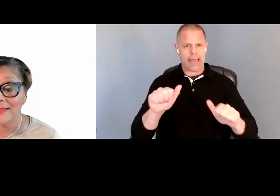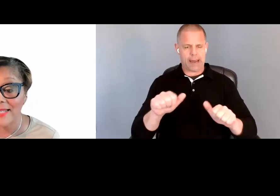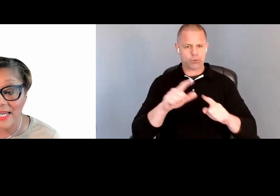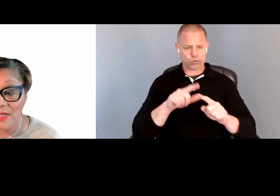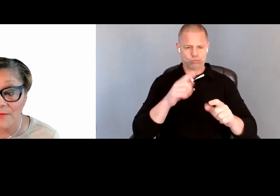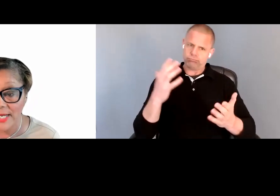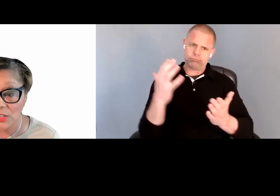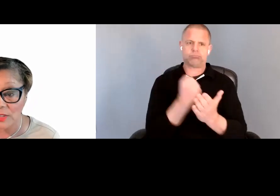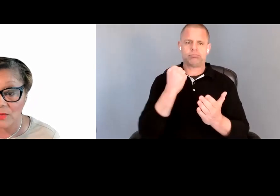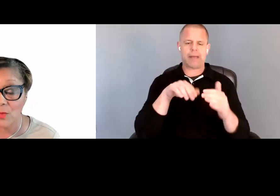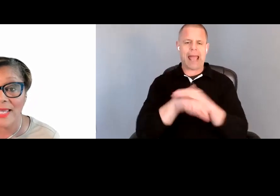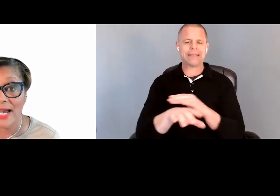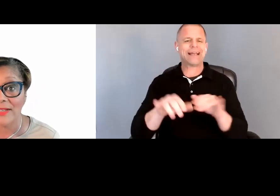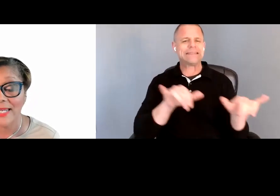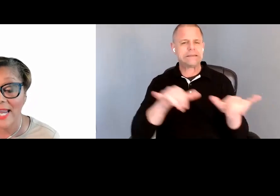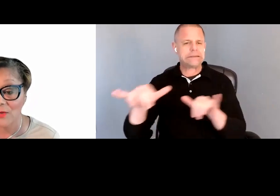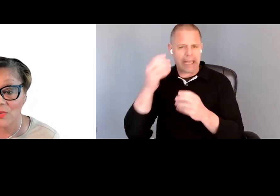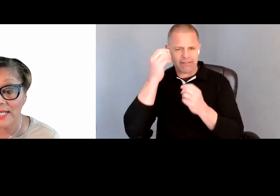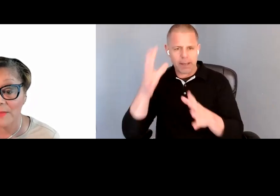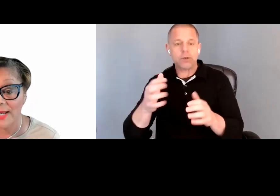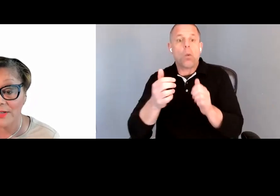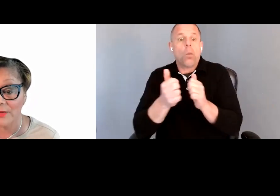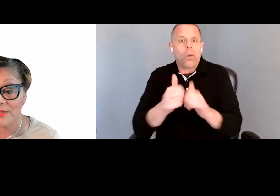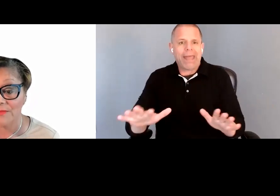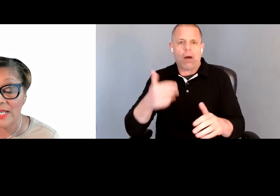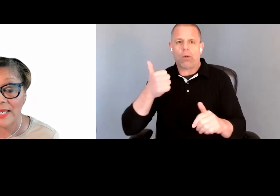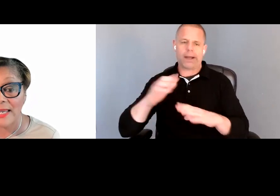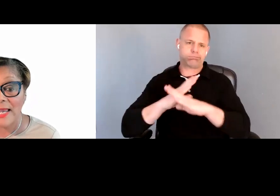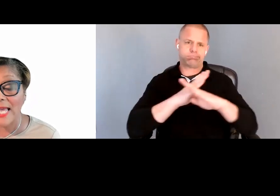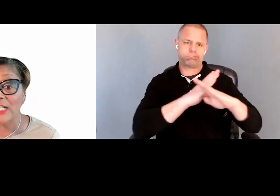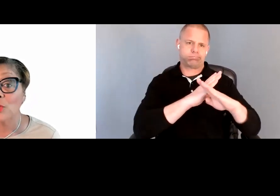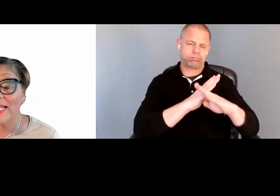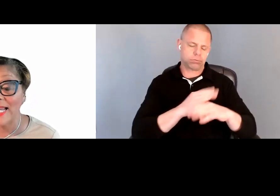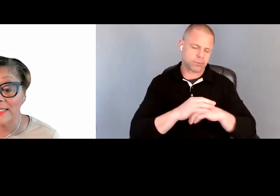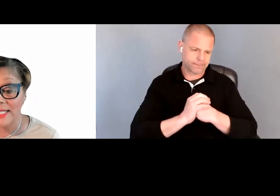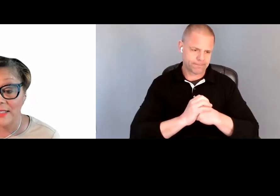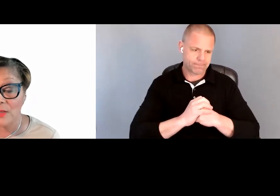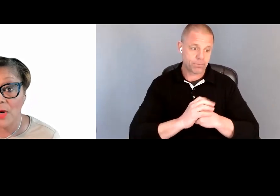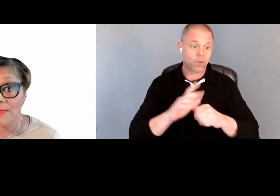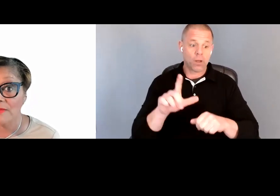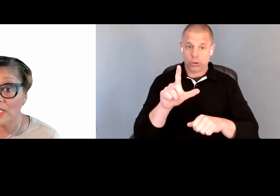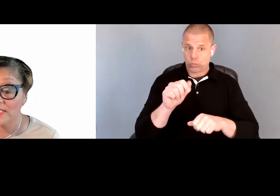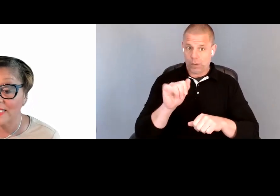the same information without encountering any barriers. And in 2018, the Department of Justice